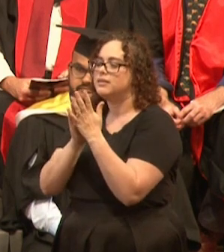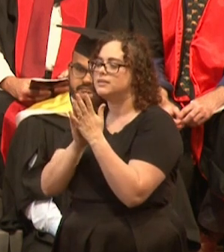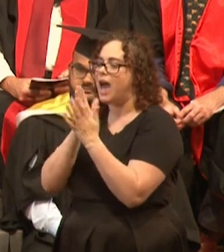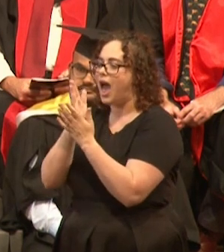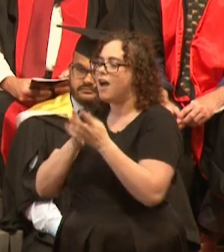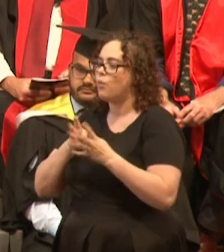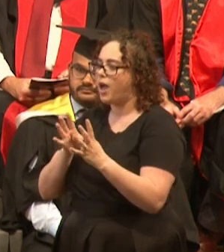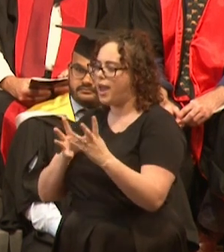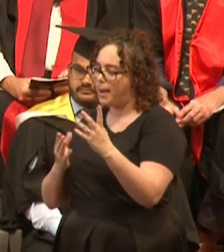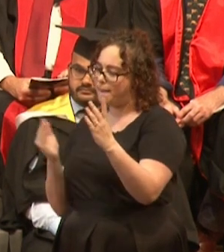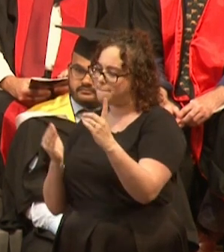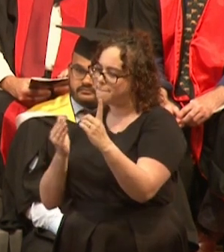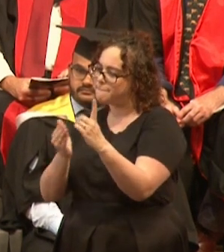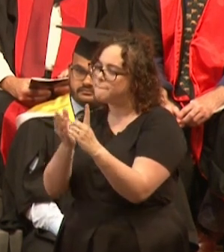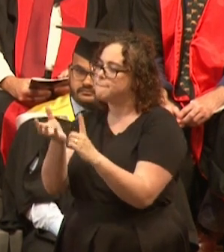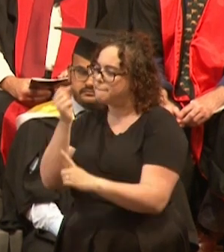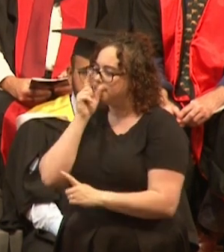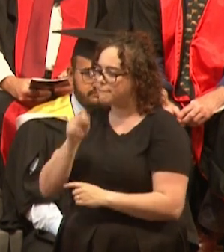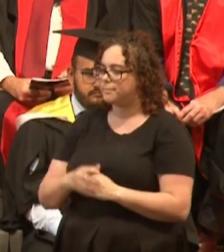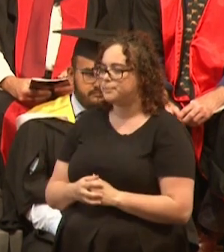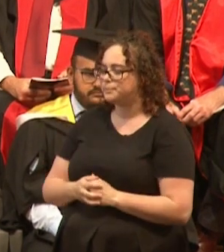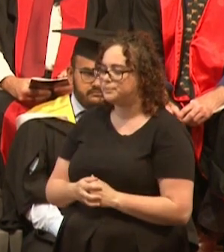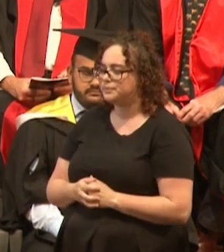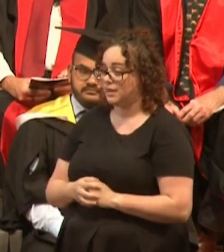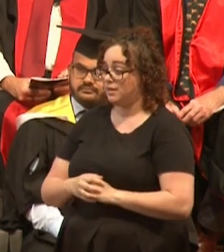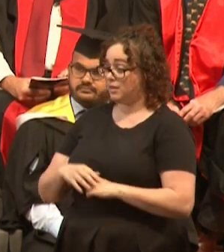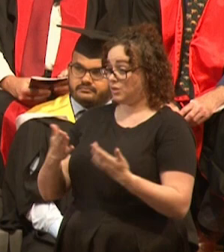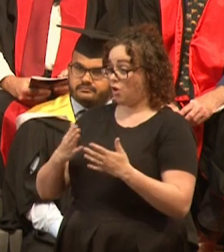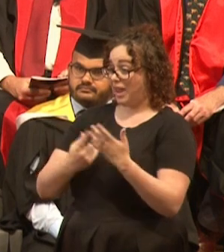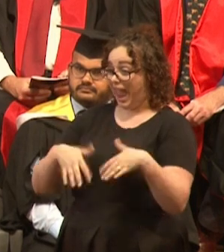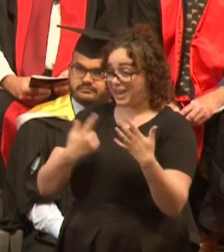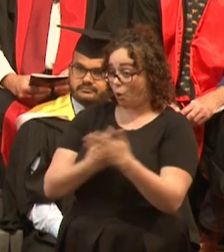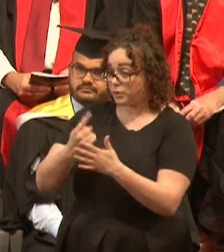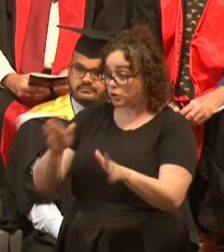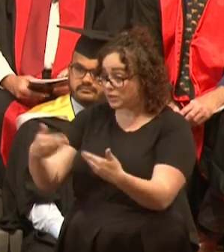Seize your opportunities. I got into UWA and, after a couple of false starts,